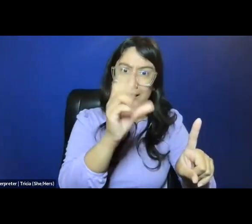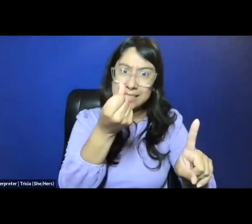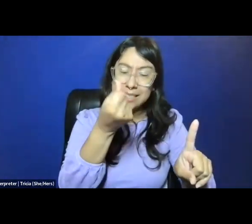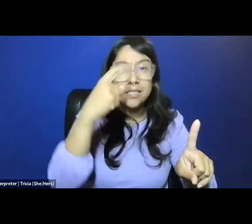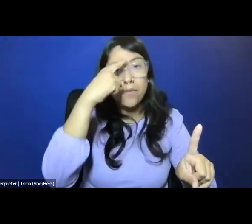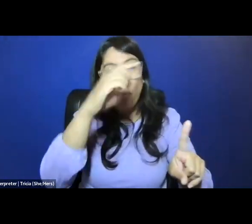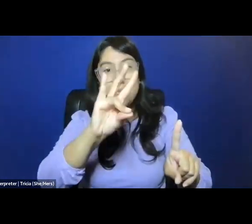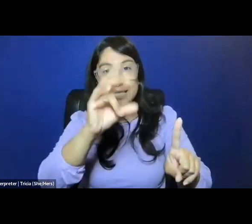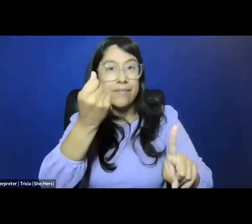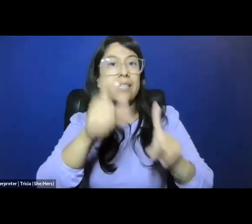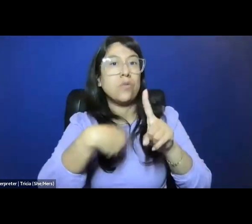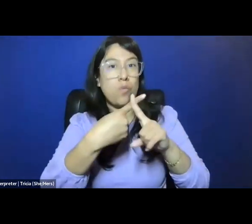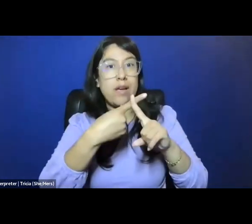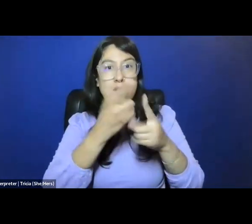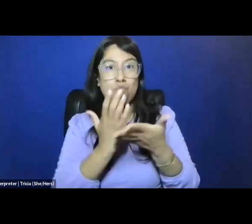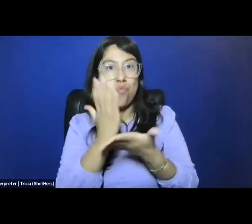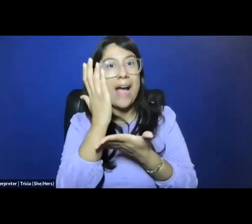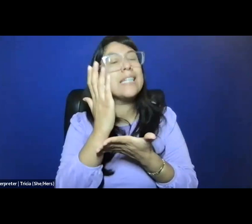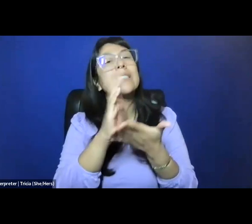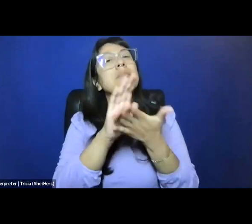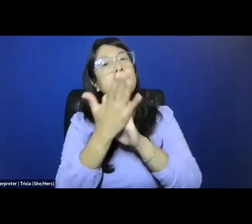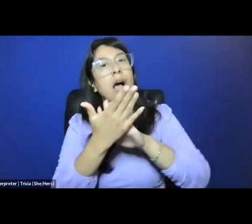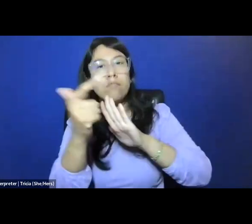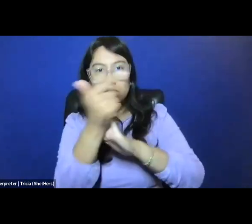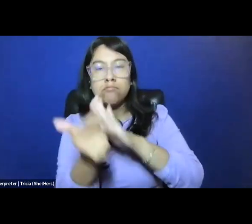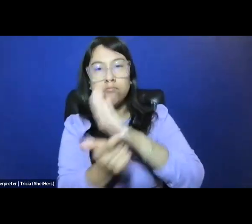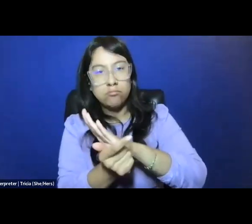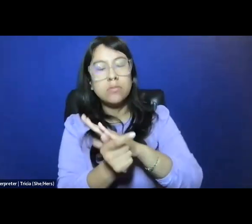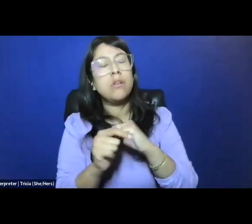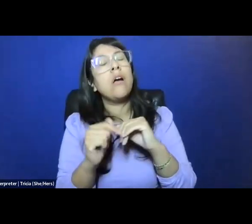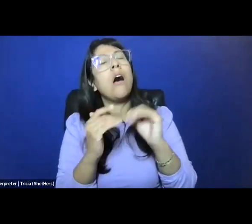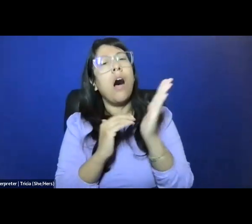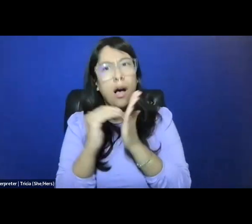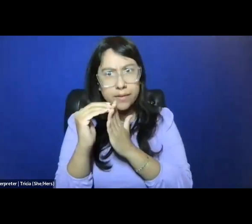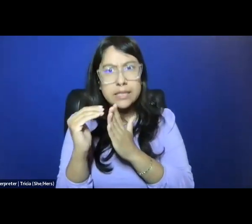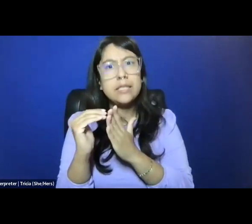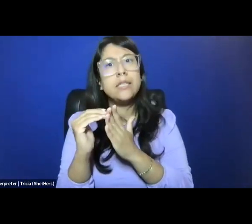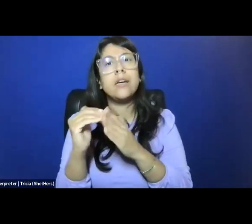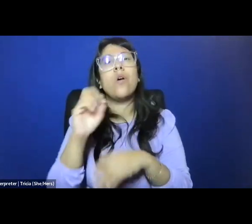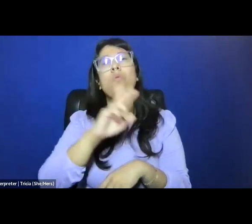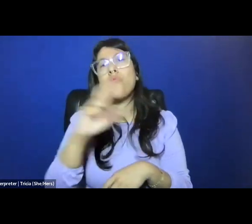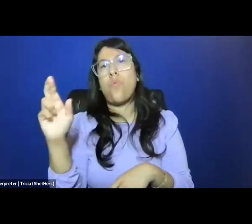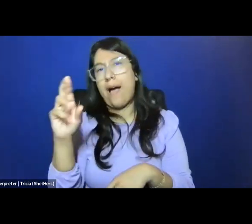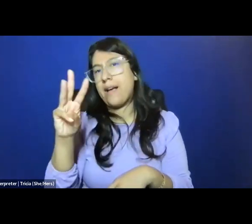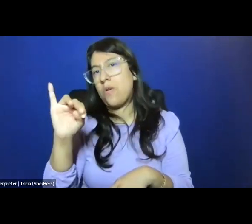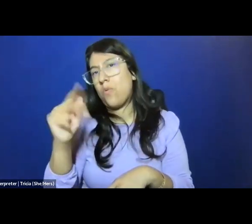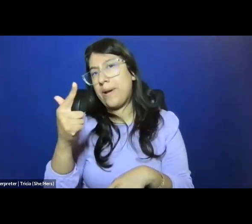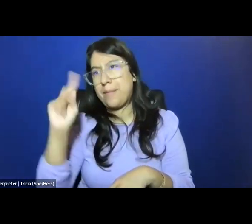as a moment or the 70s when those rights were codified, and often we hear that right-wing political movements